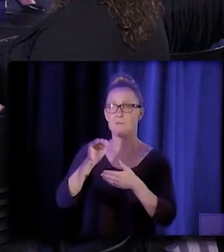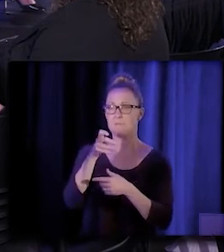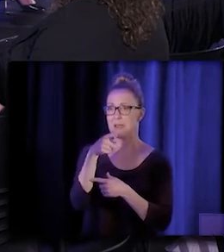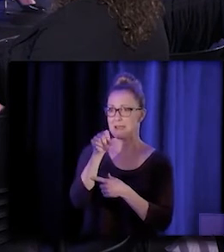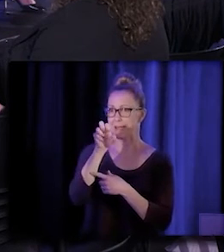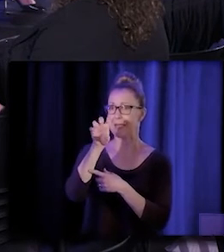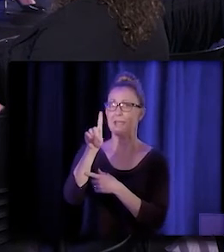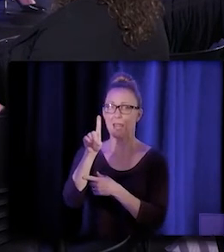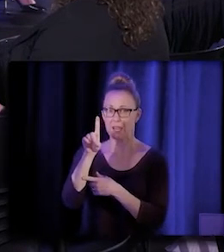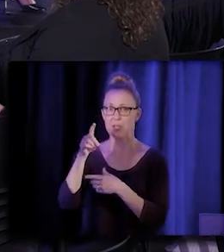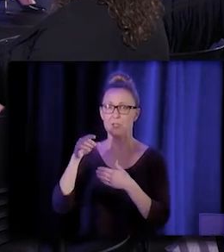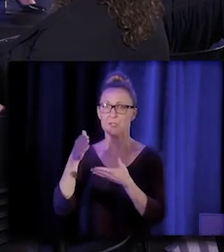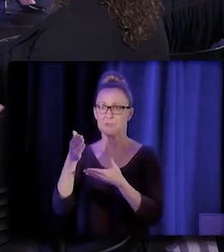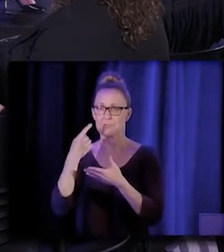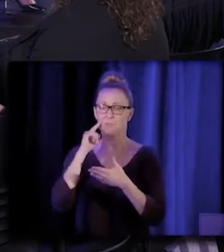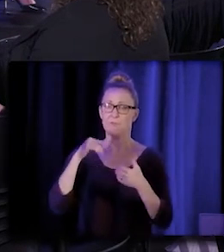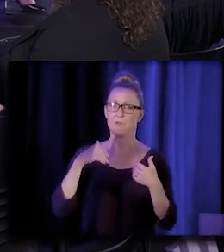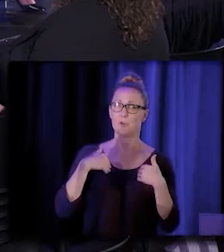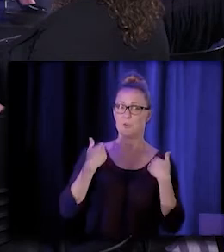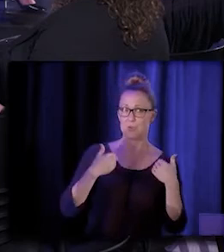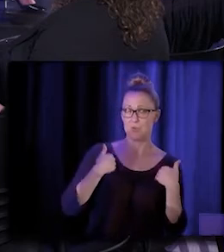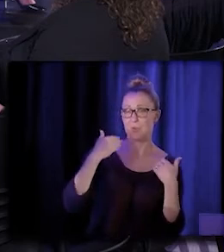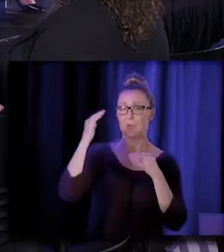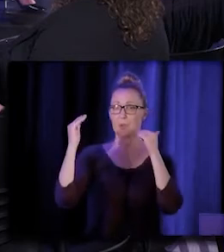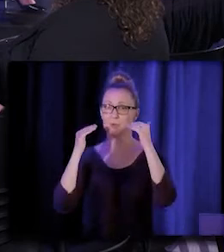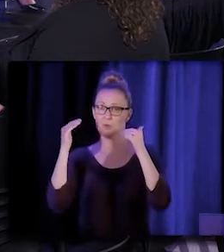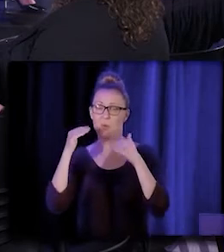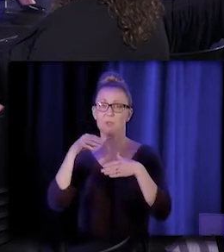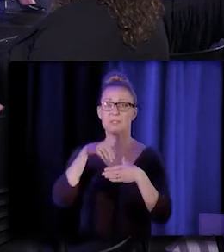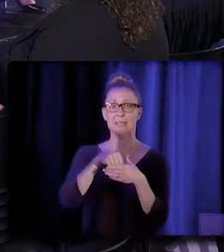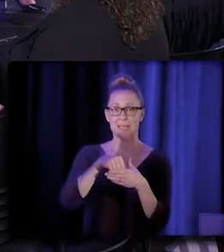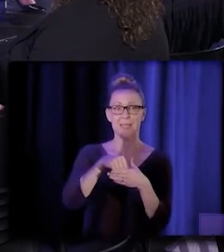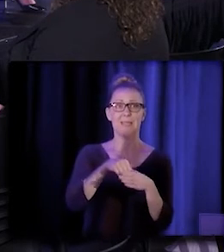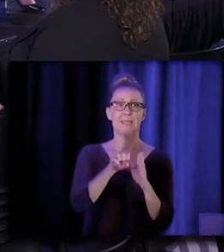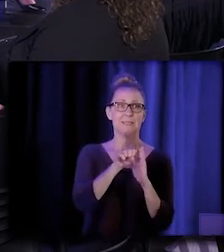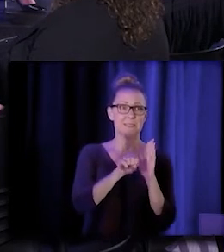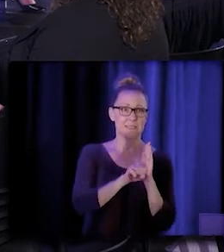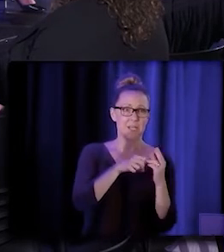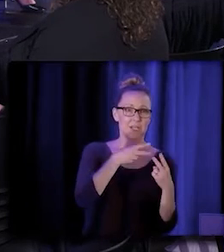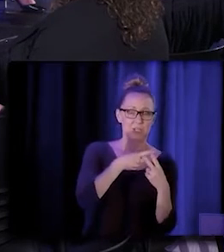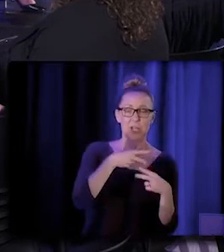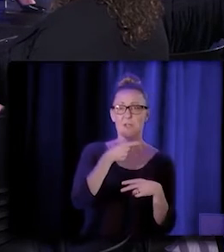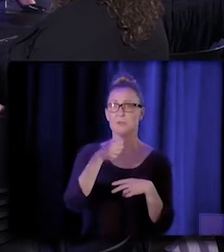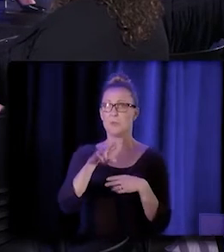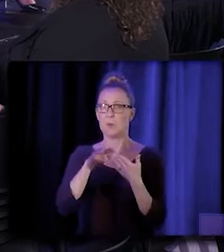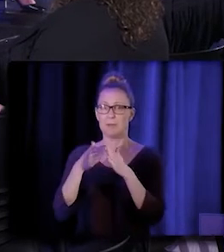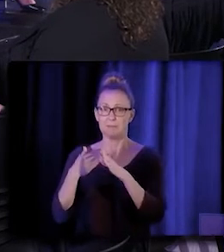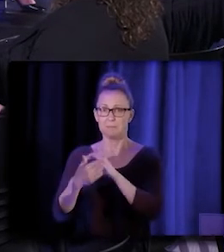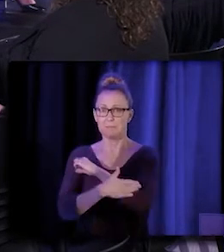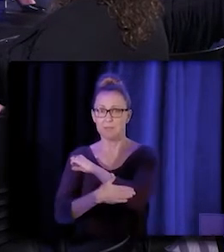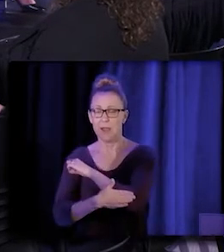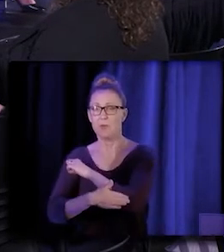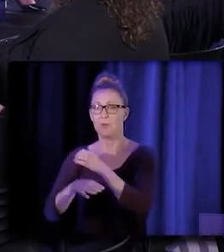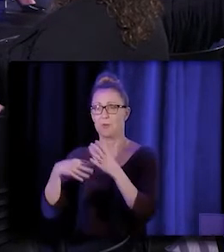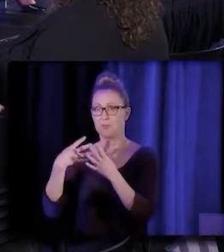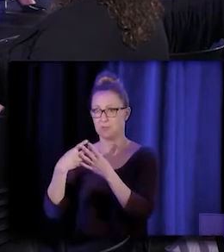for youth adults in state prisons, county jails and youth and correctional facilities for 90 days or three months prior to release.